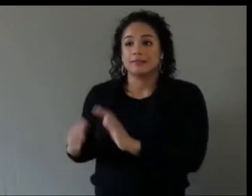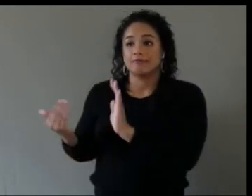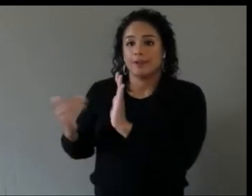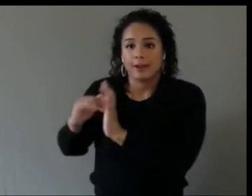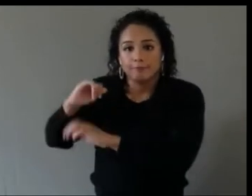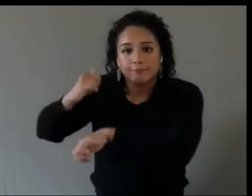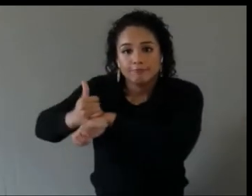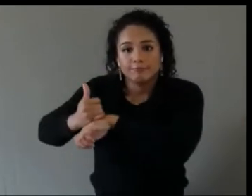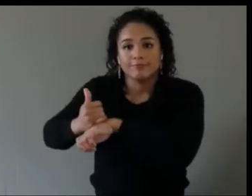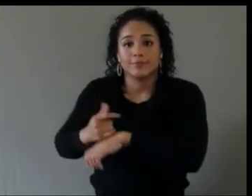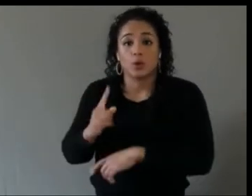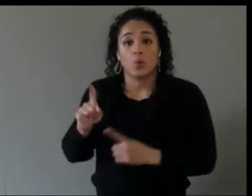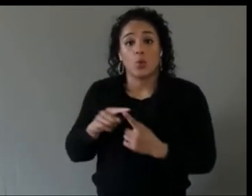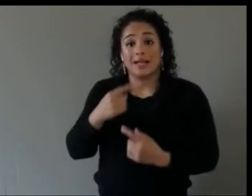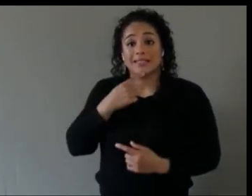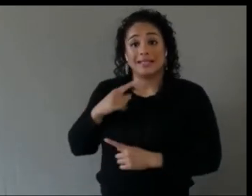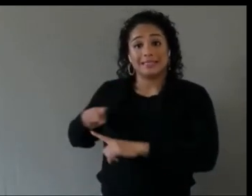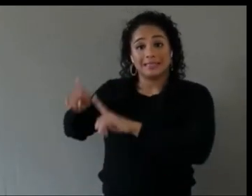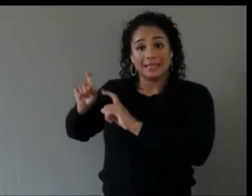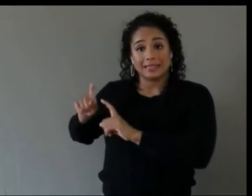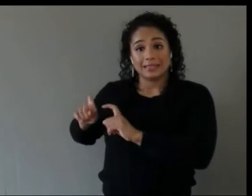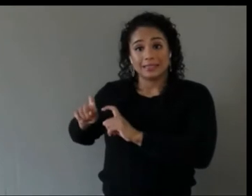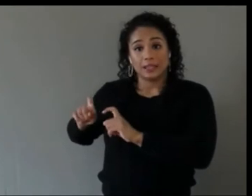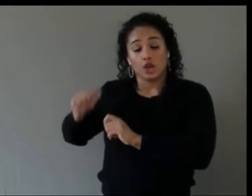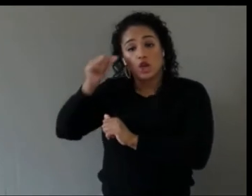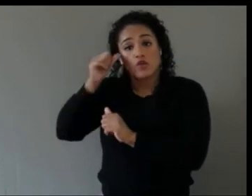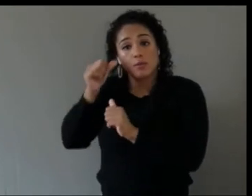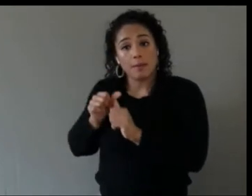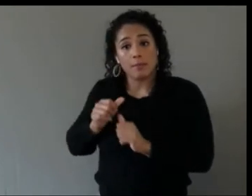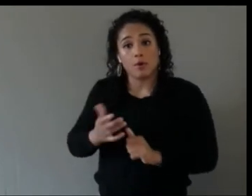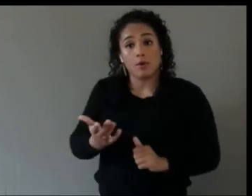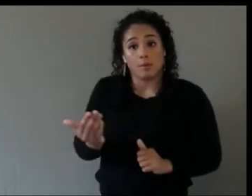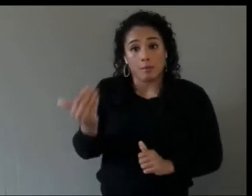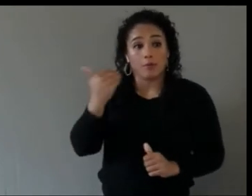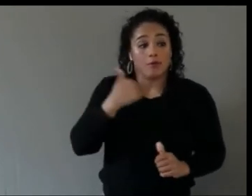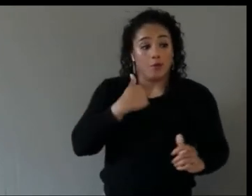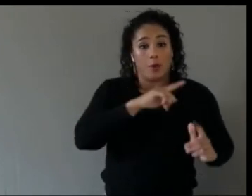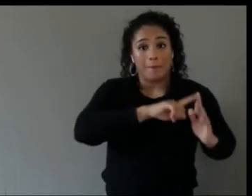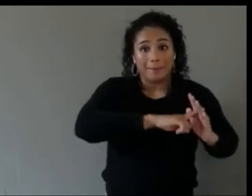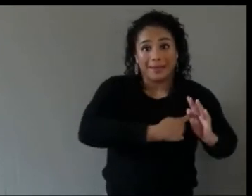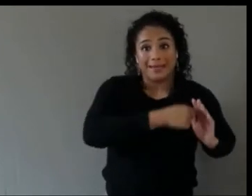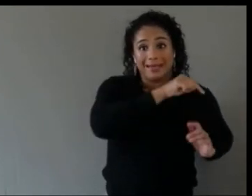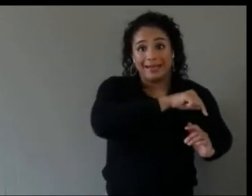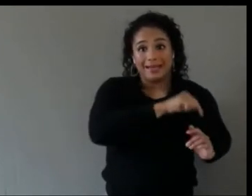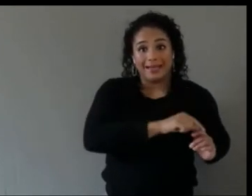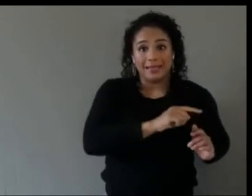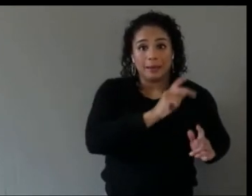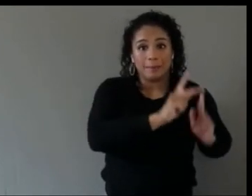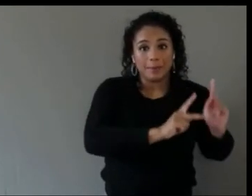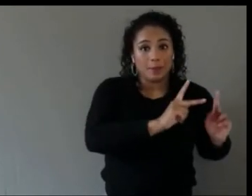the beginning who you are listening to into the user testing process then that would help